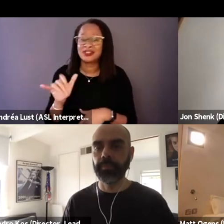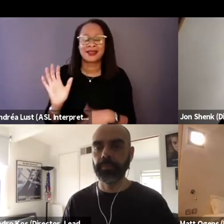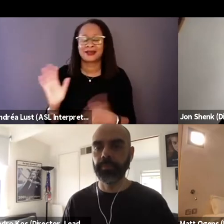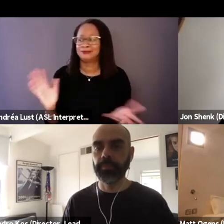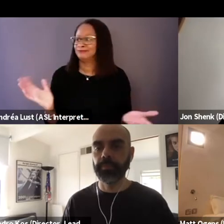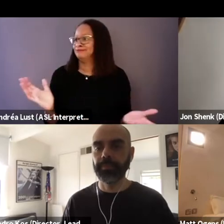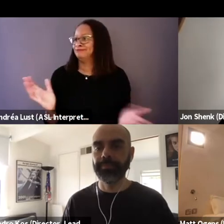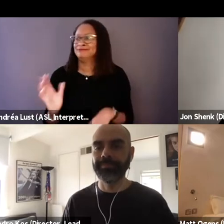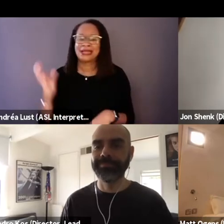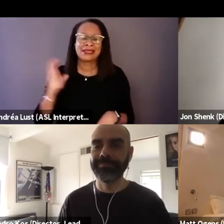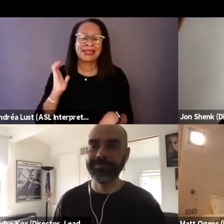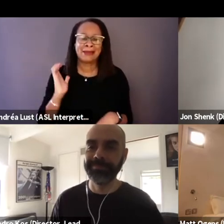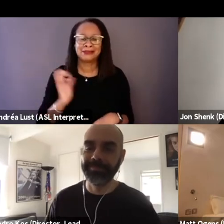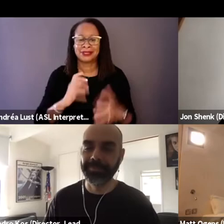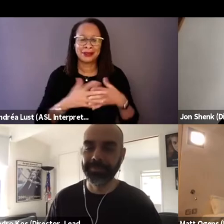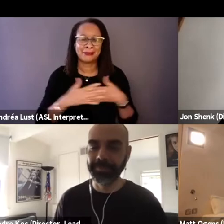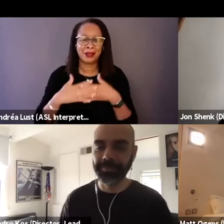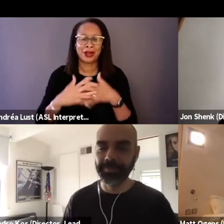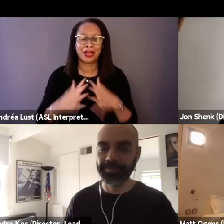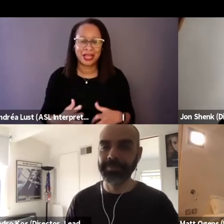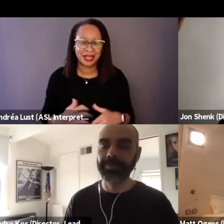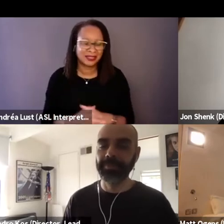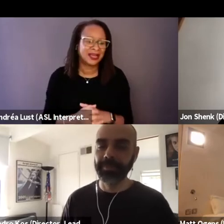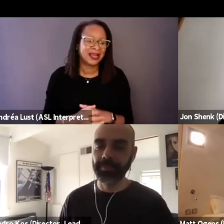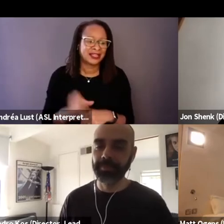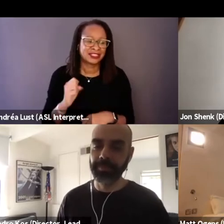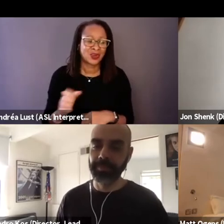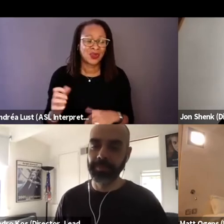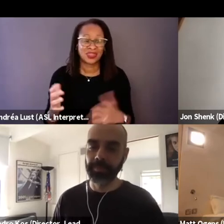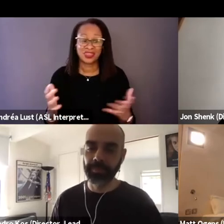and this illusion is so comic book style,